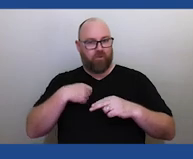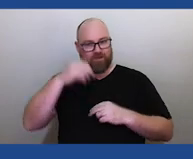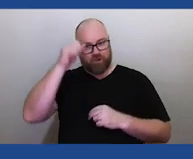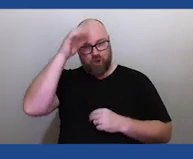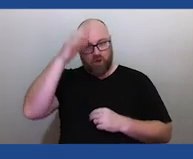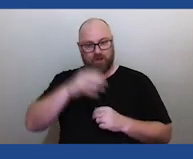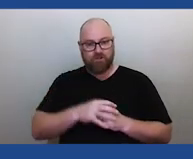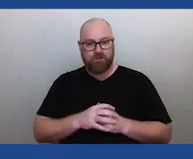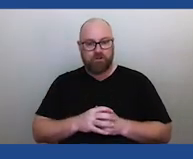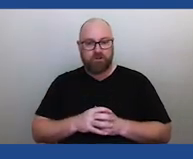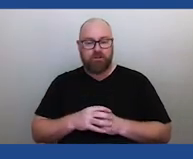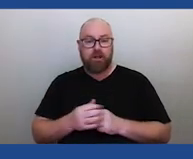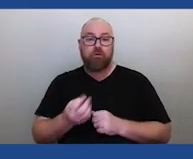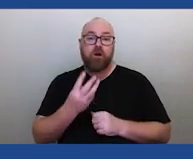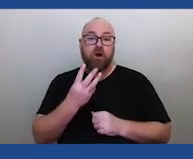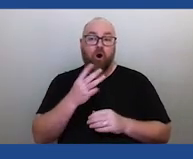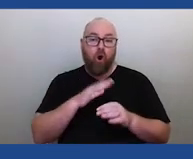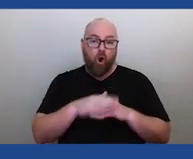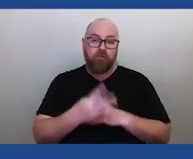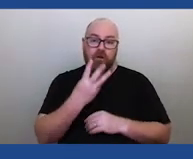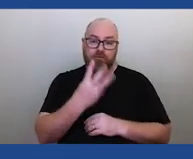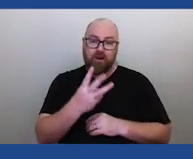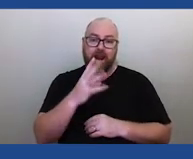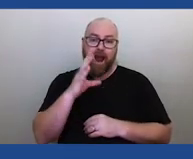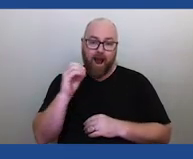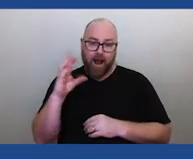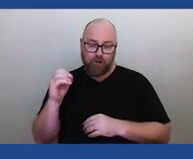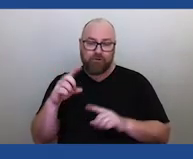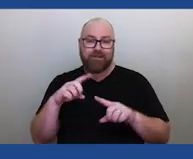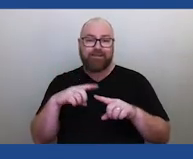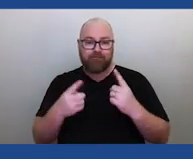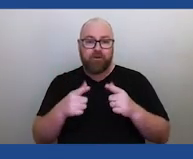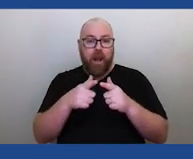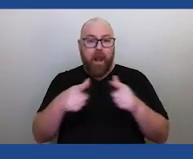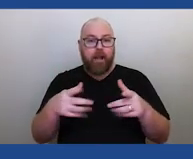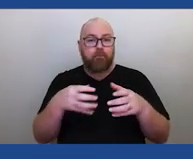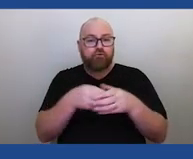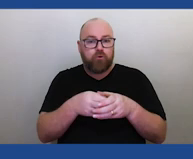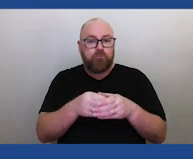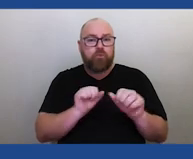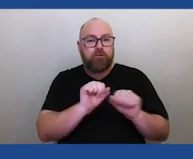plus different communities Language groups, each with numerous communities that are all going to have their own unique star knowledges.